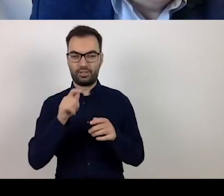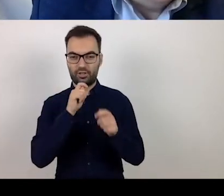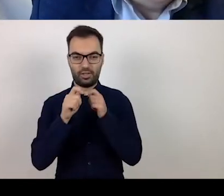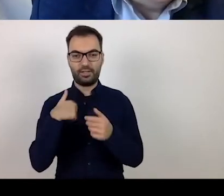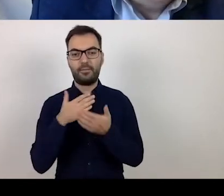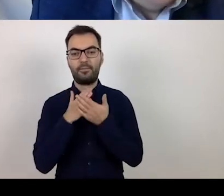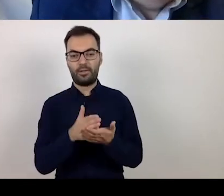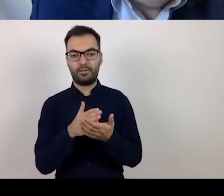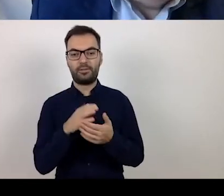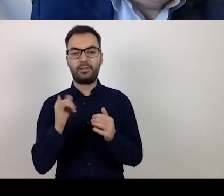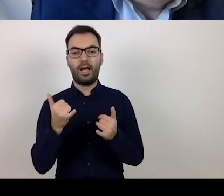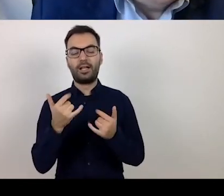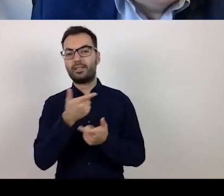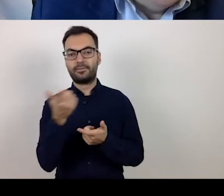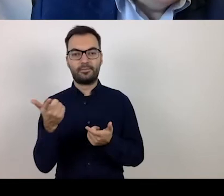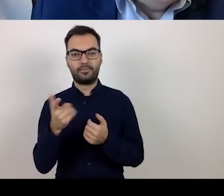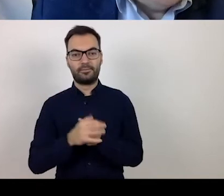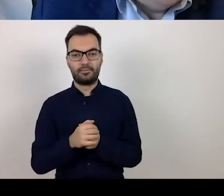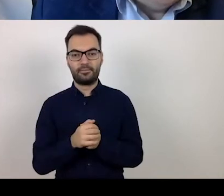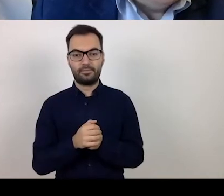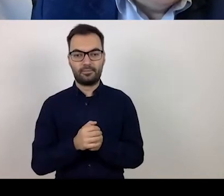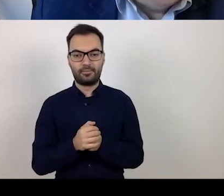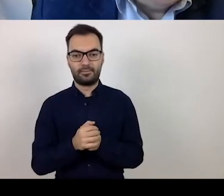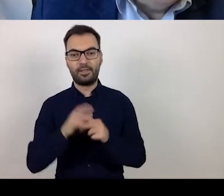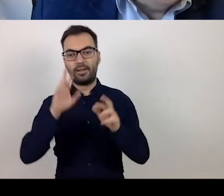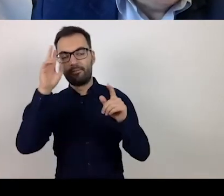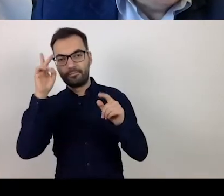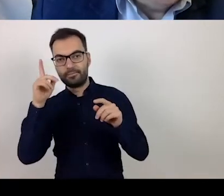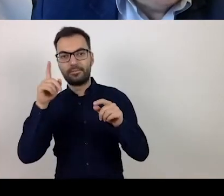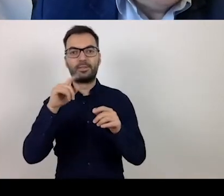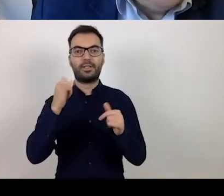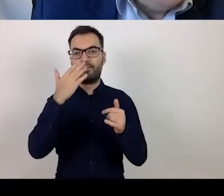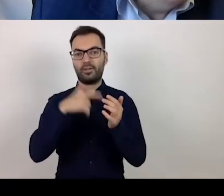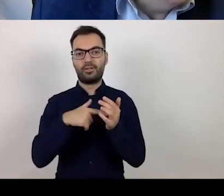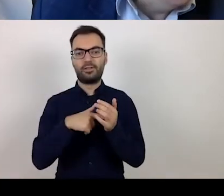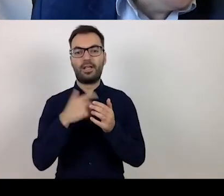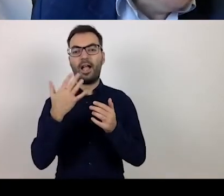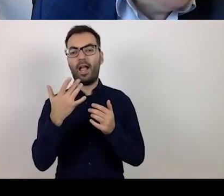on how can you know how much of it you have used,